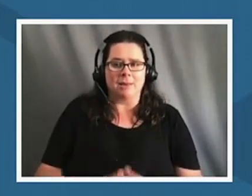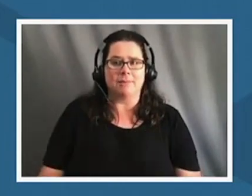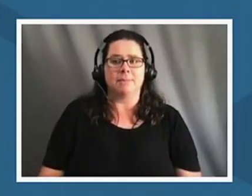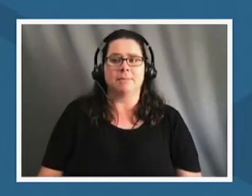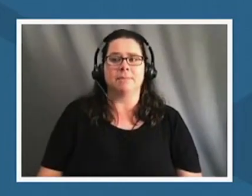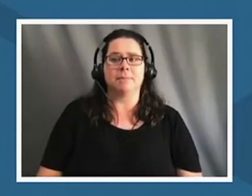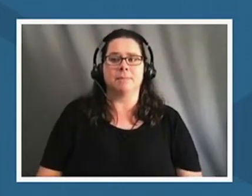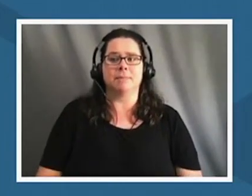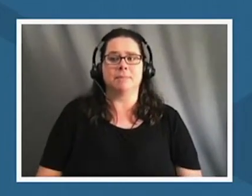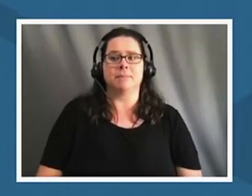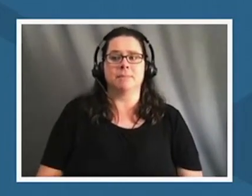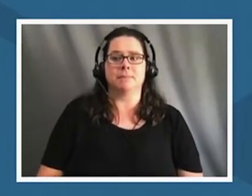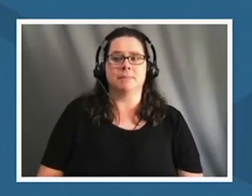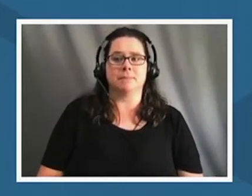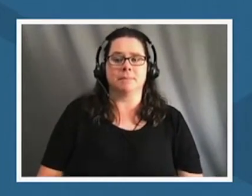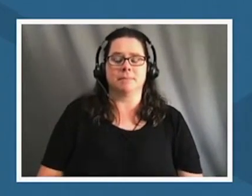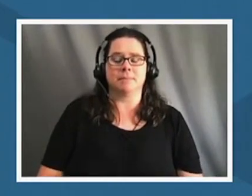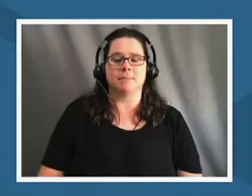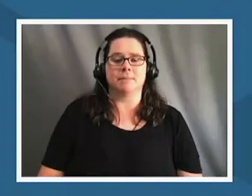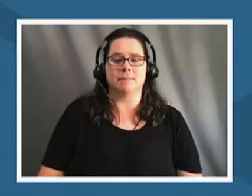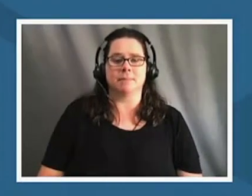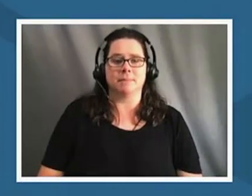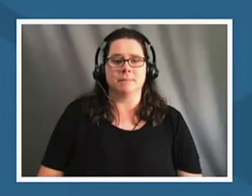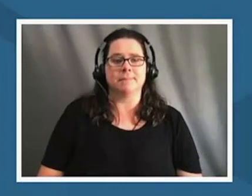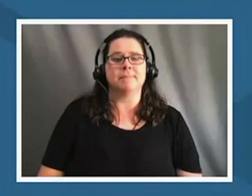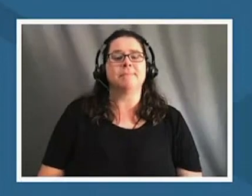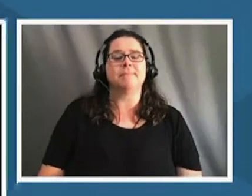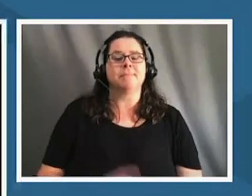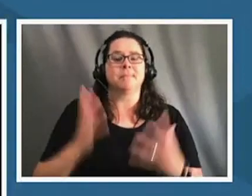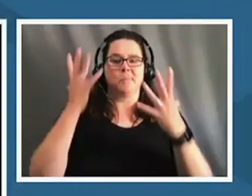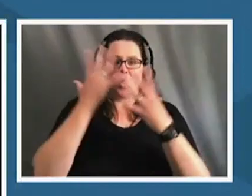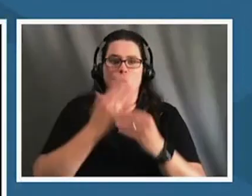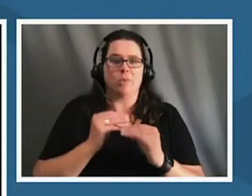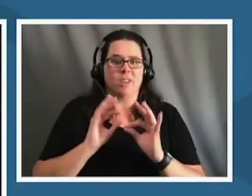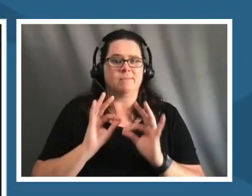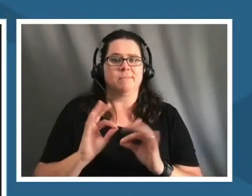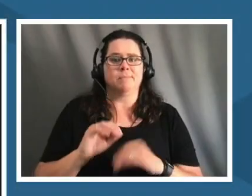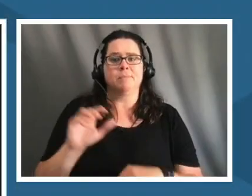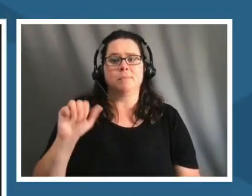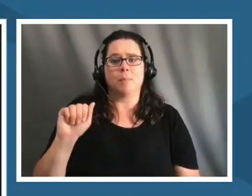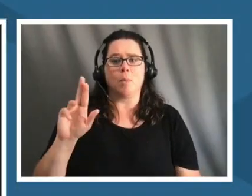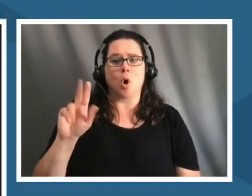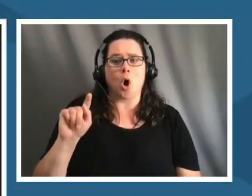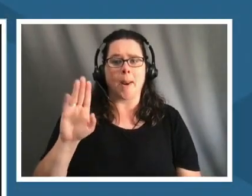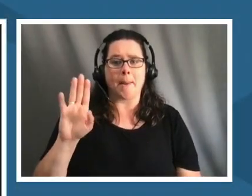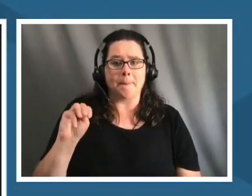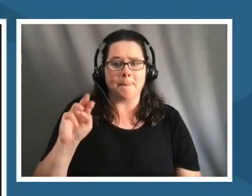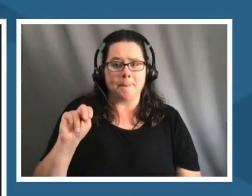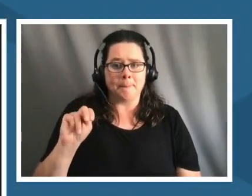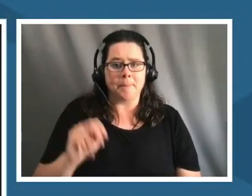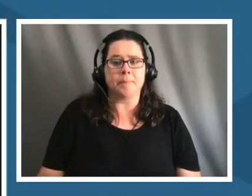thank you that is so beautifully put thank you um autumn